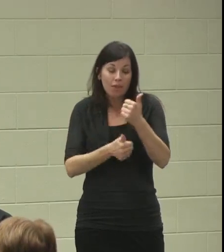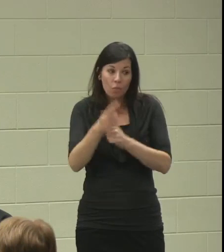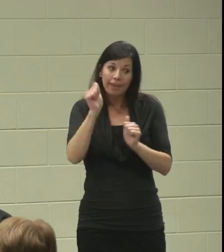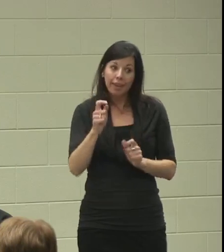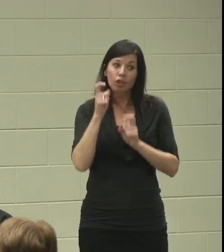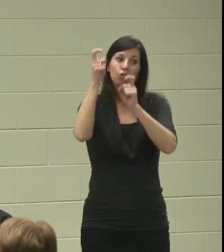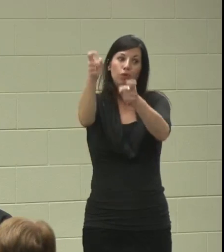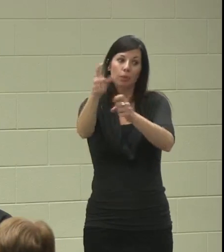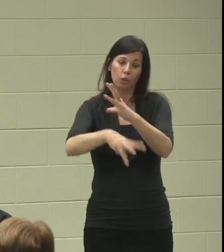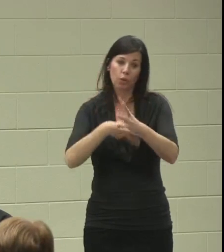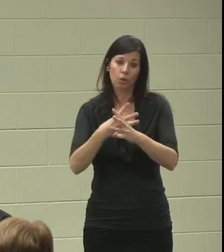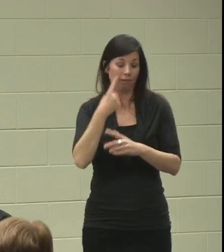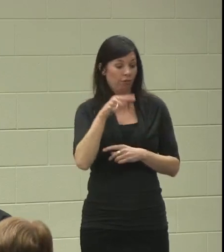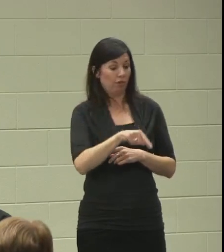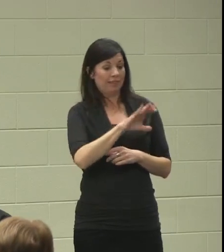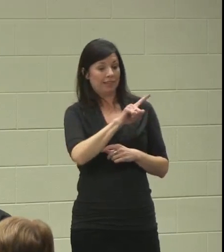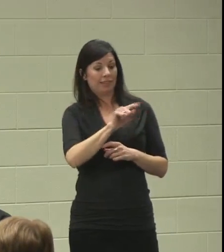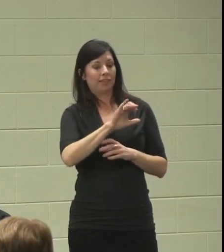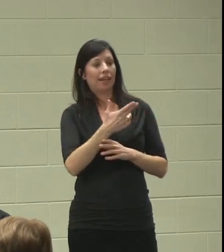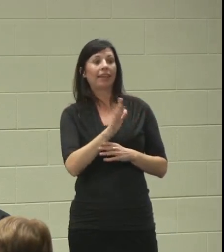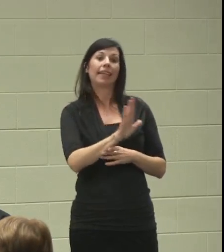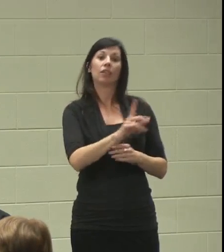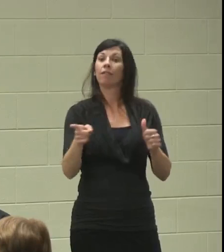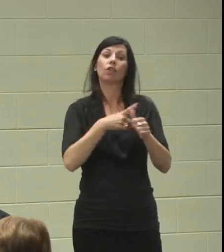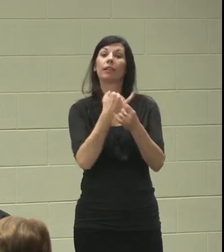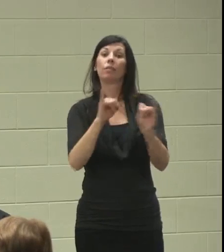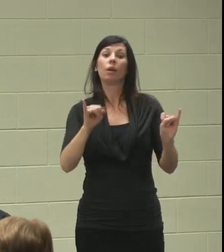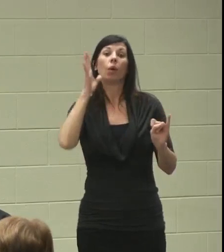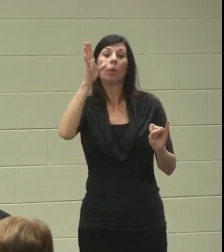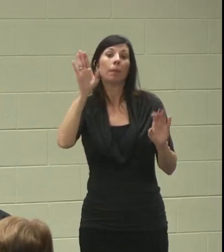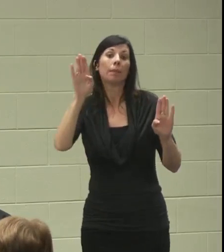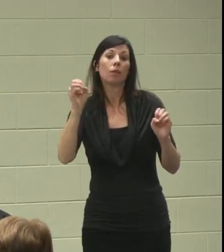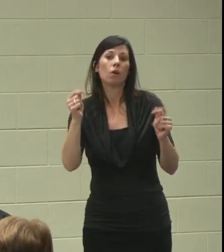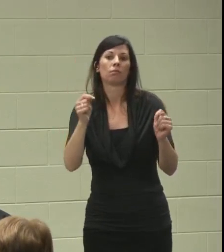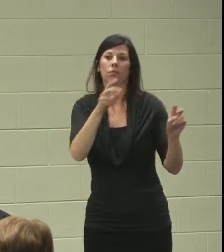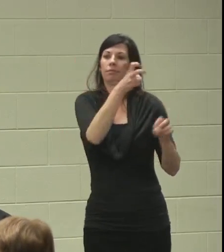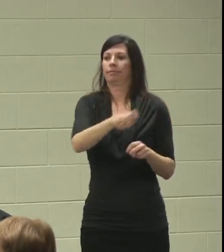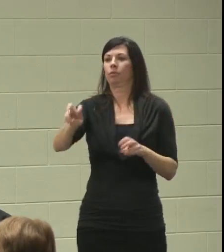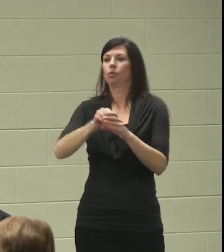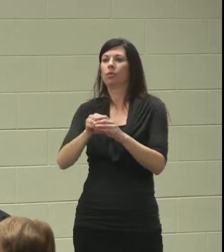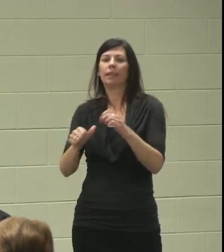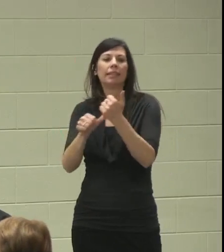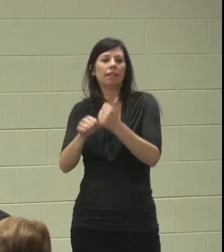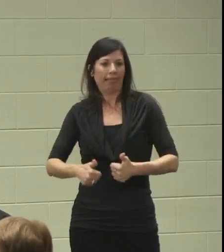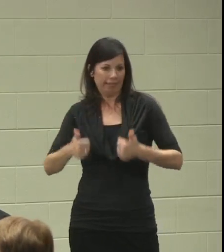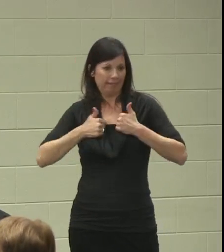For Zach his first independence is going to be getting into an assisted living facility, and then getting him